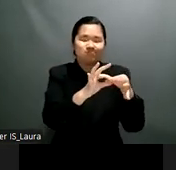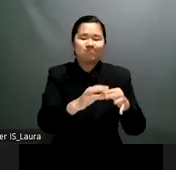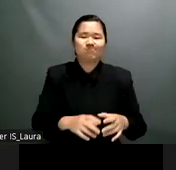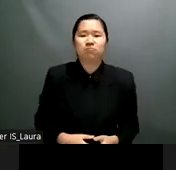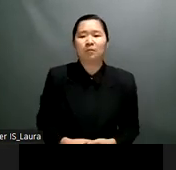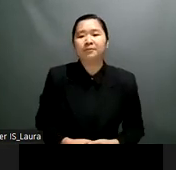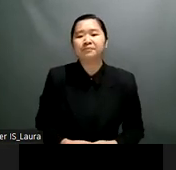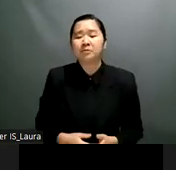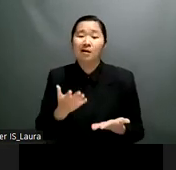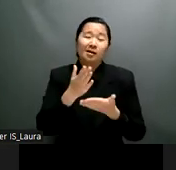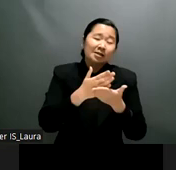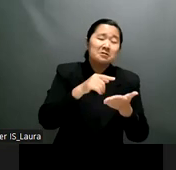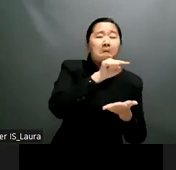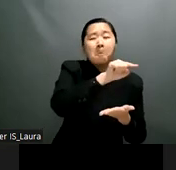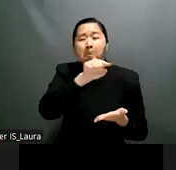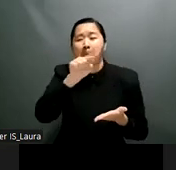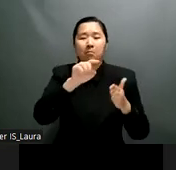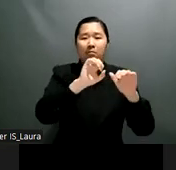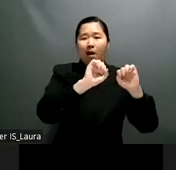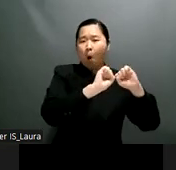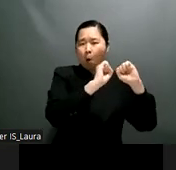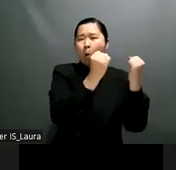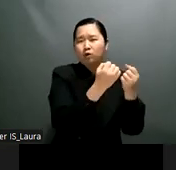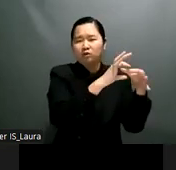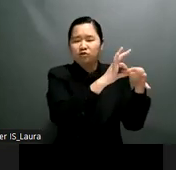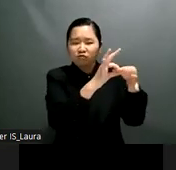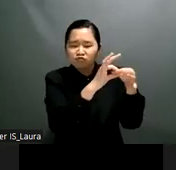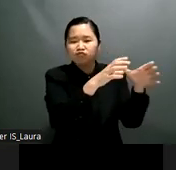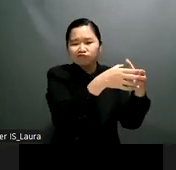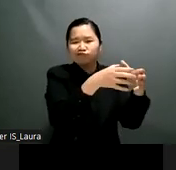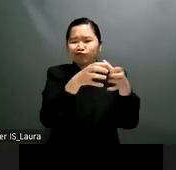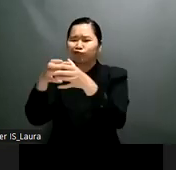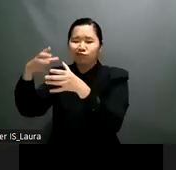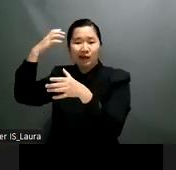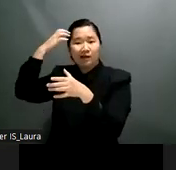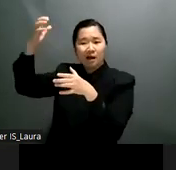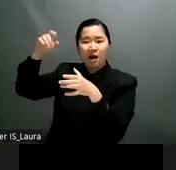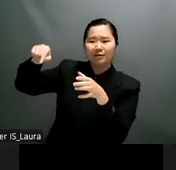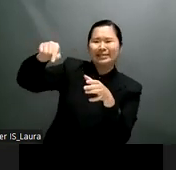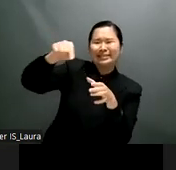in a disability inclusive development and humanitarian